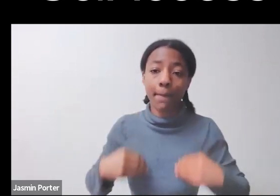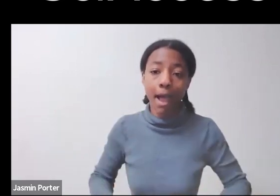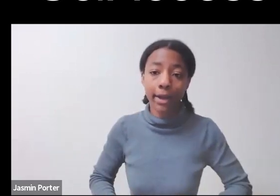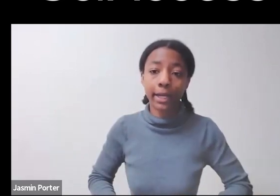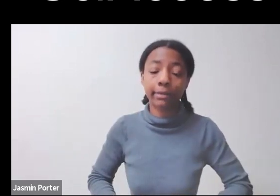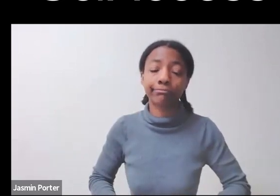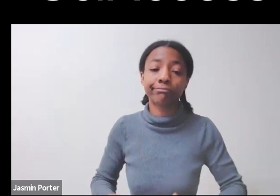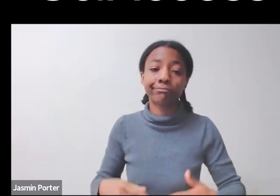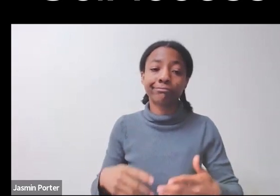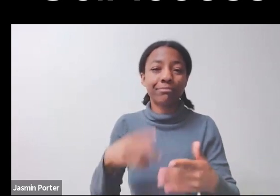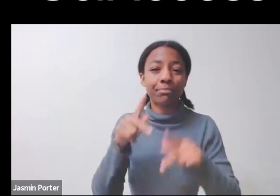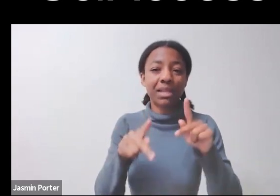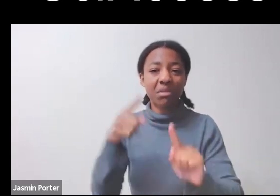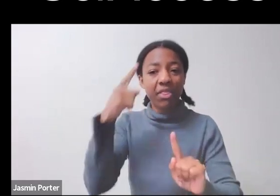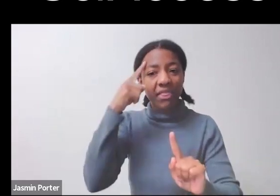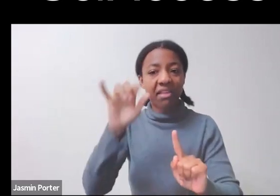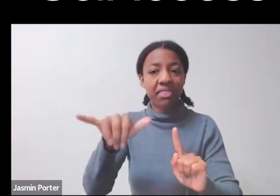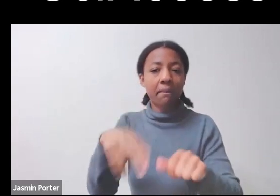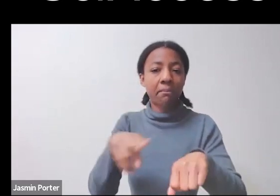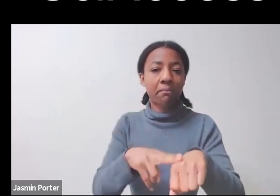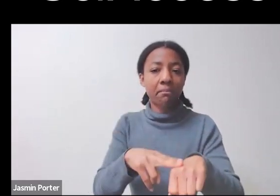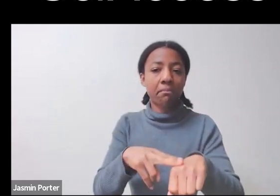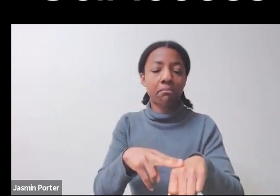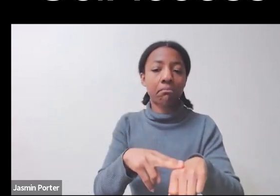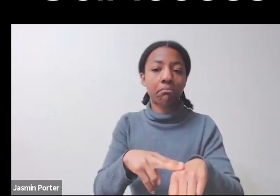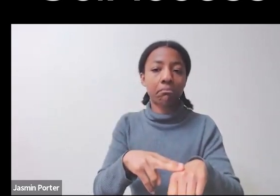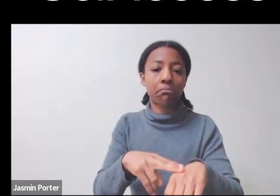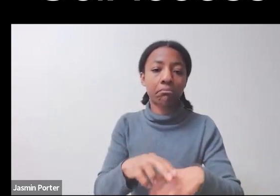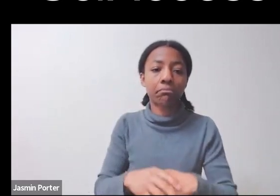the ideological hyper-evaluation of ableness in the ways